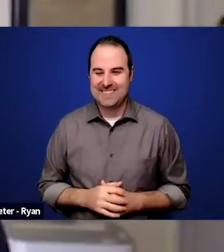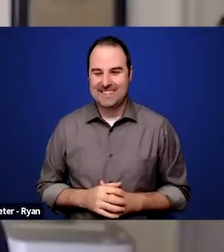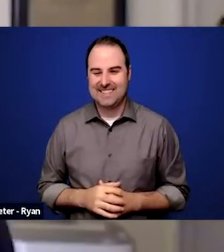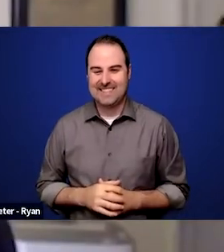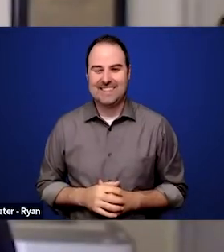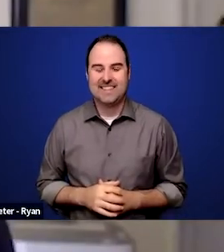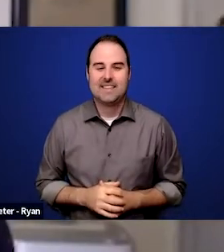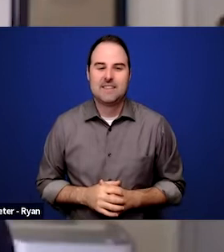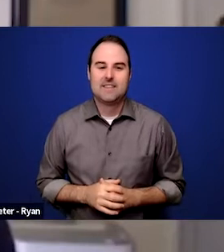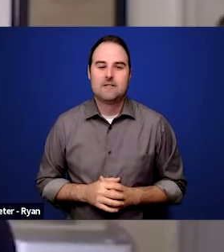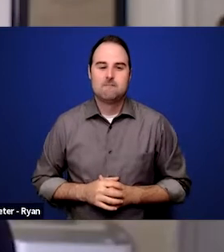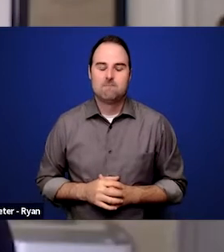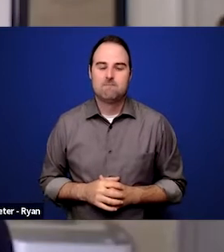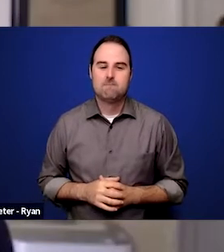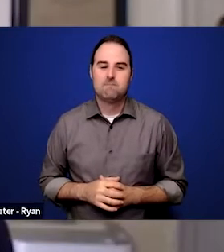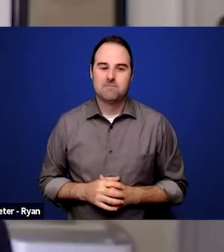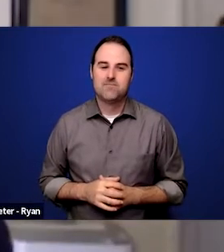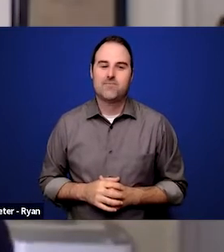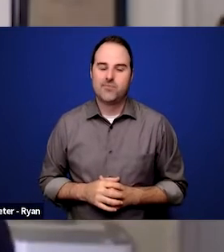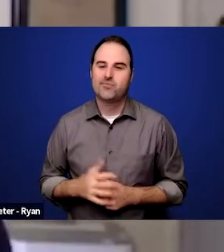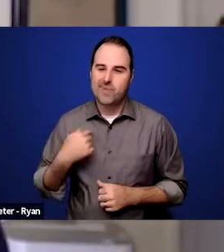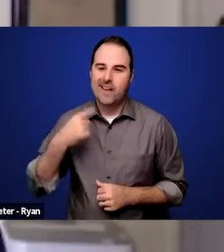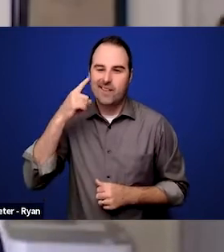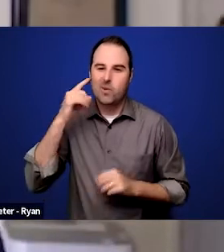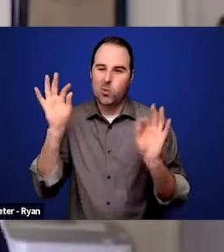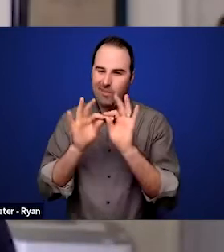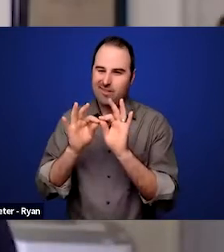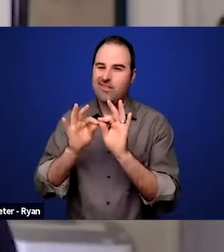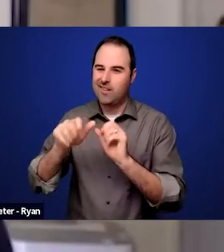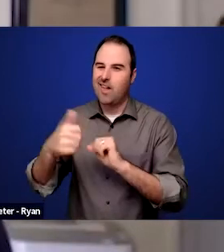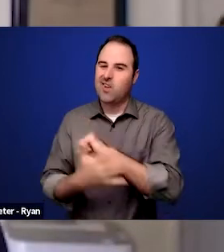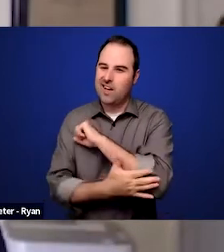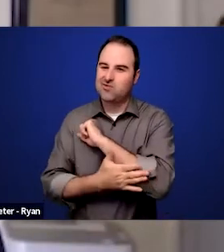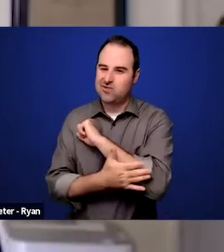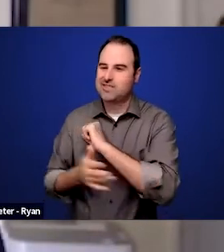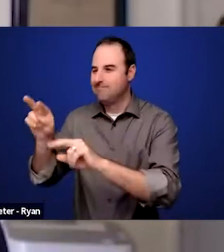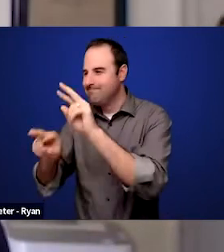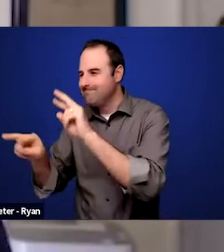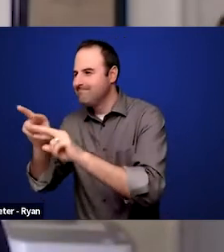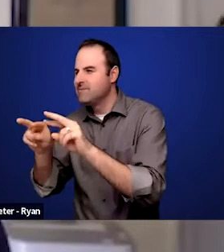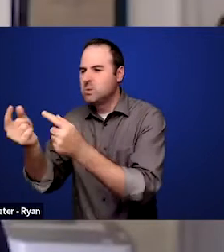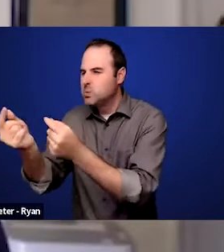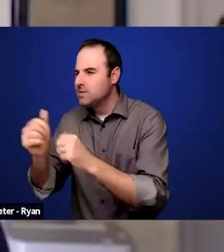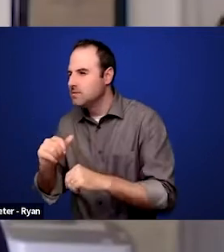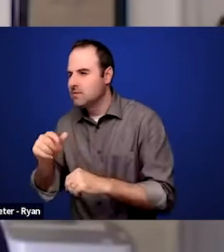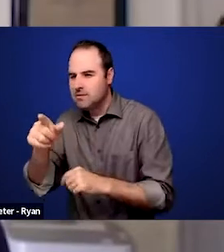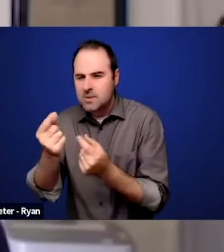I think it's well worth looking at other countries all the time to look at what they're doing to what they're doing in higher education,